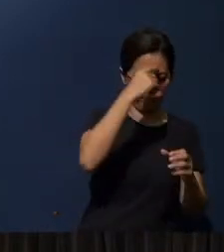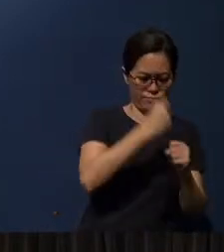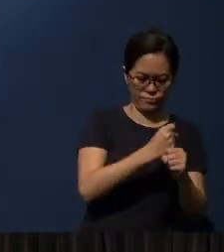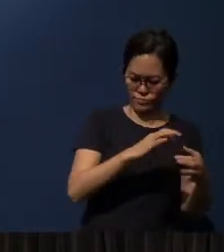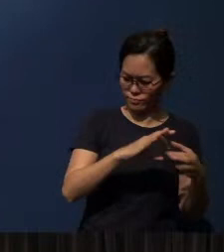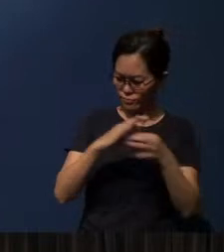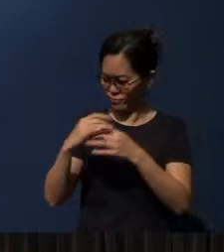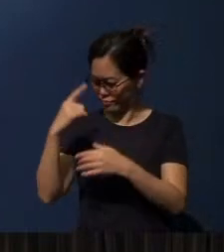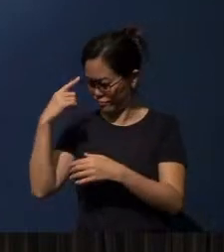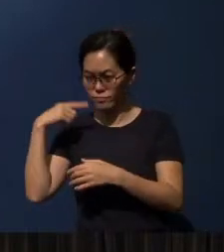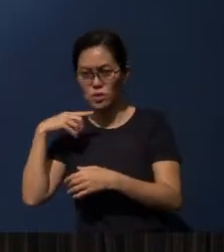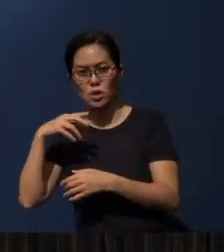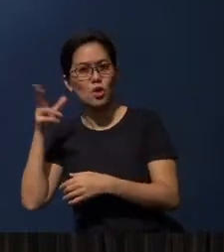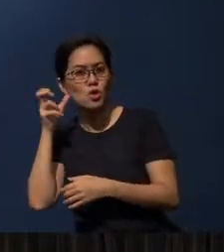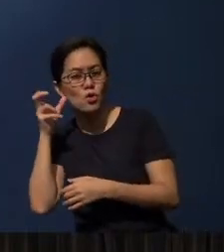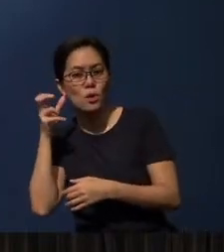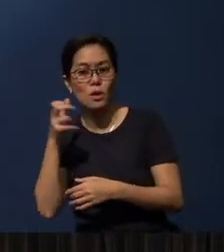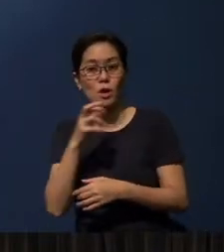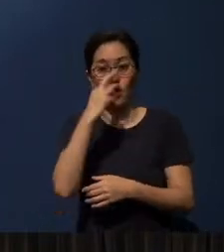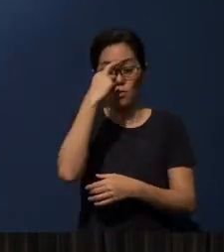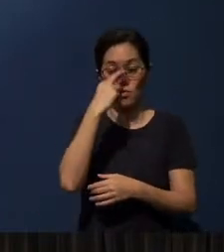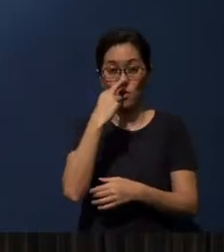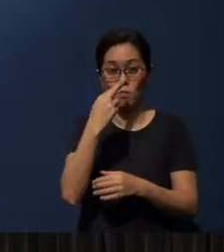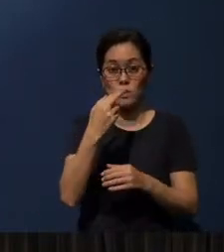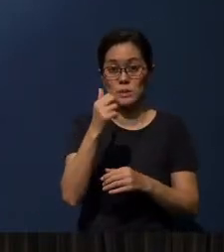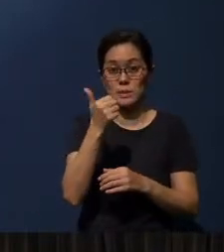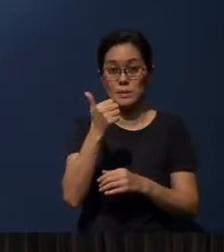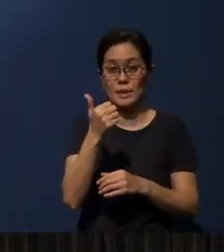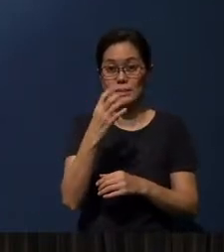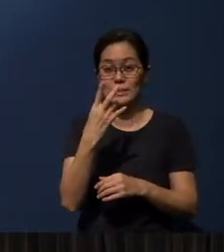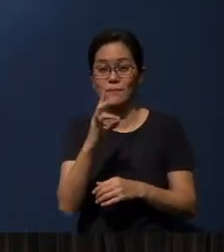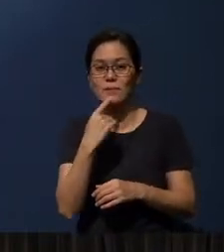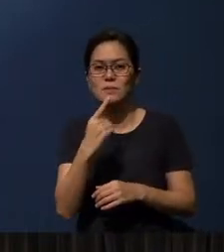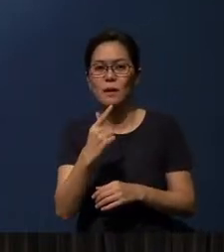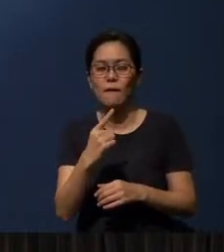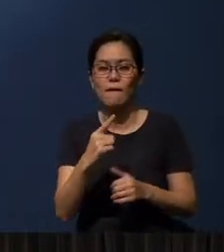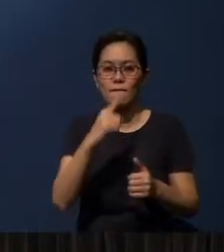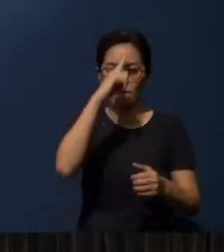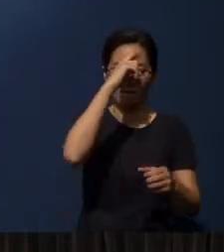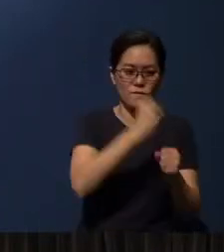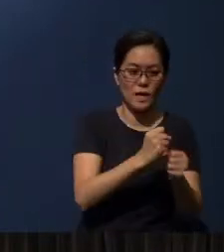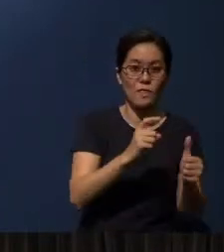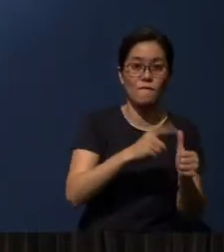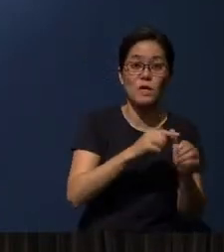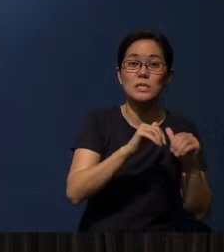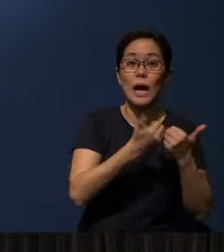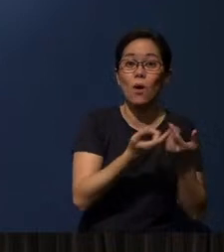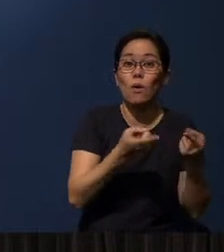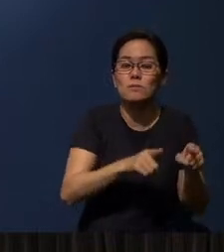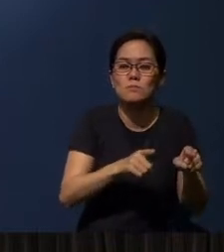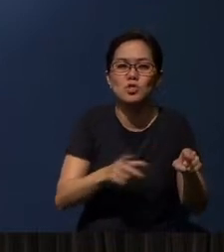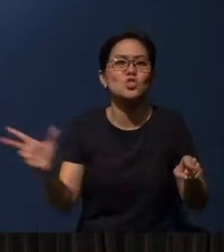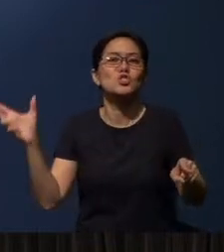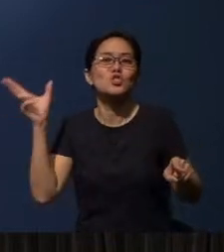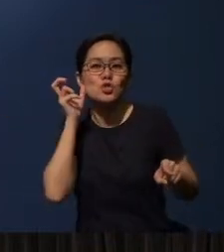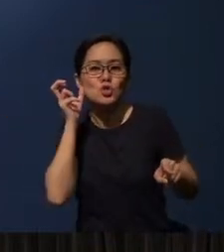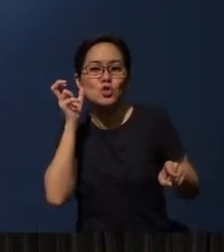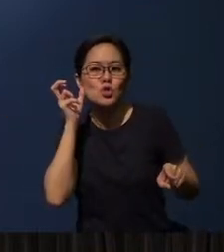You see, Romans 10:17 says this: Faith comes FIRST, actually, by hearing. How does faith come by hearing?